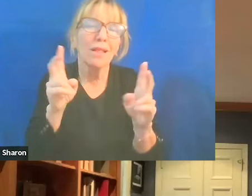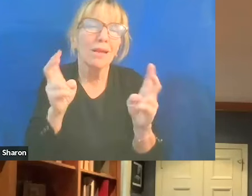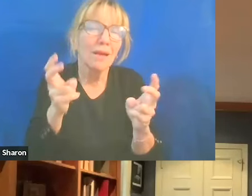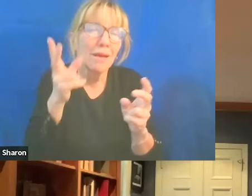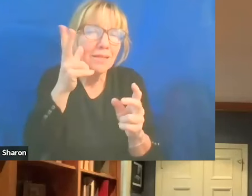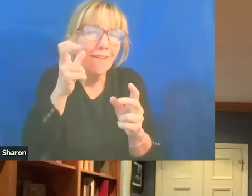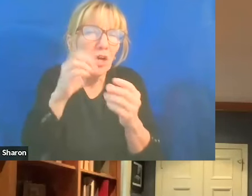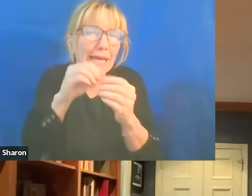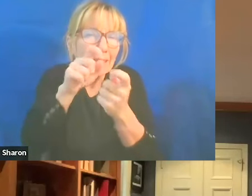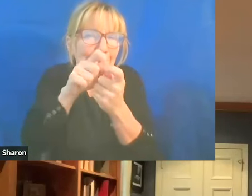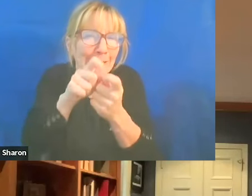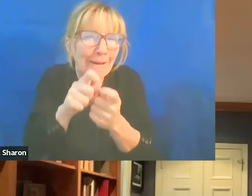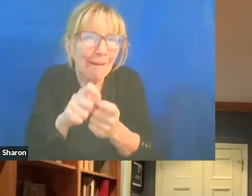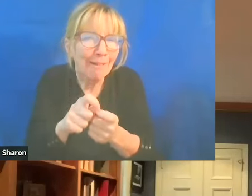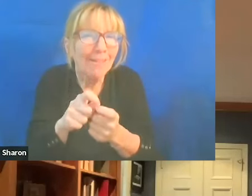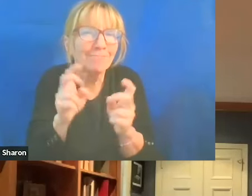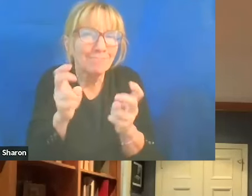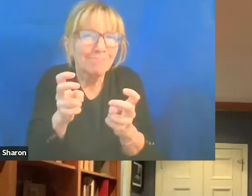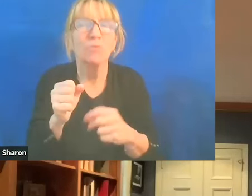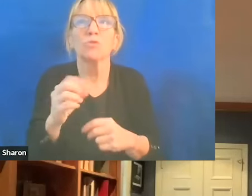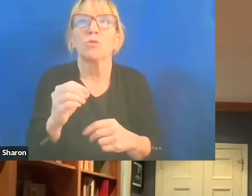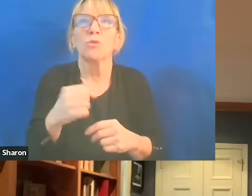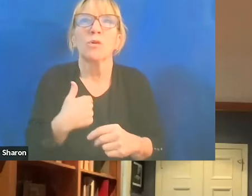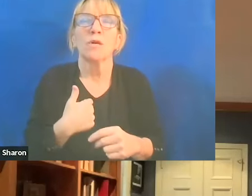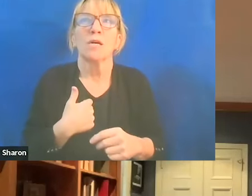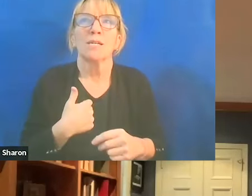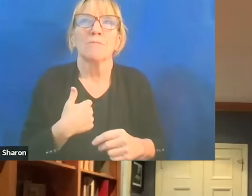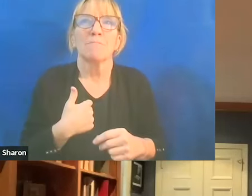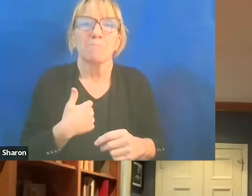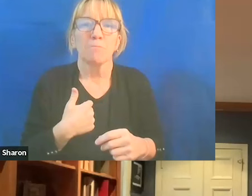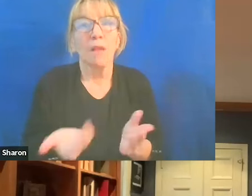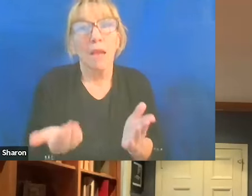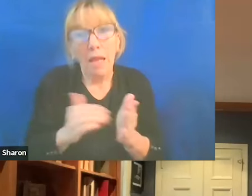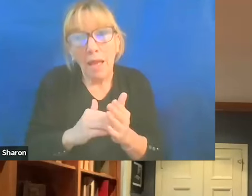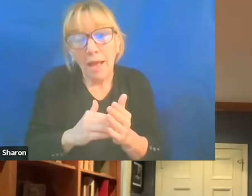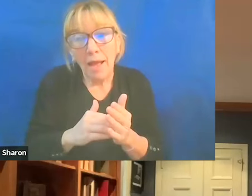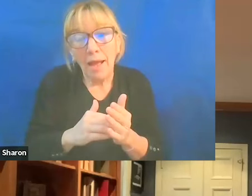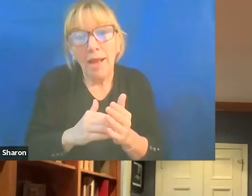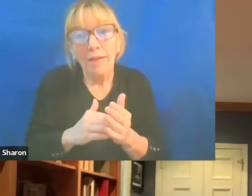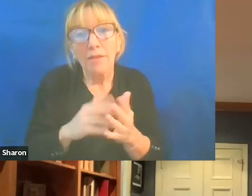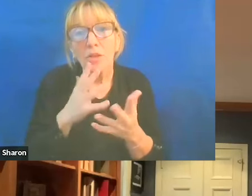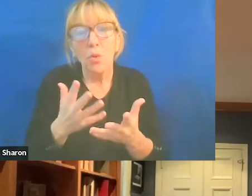So there's... You know, I'm... Again, you don't wanna go too far into the conflict situation,